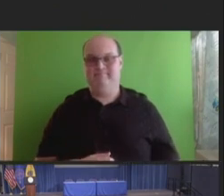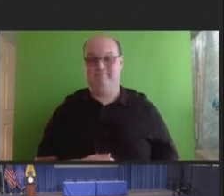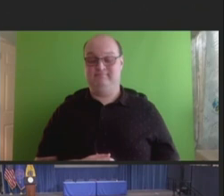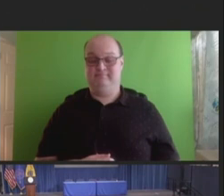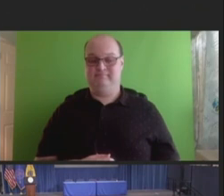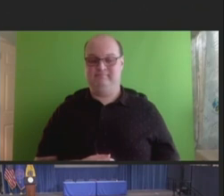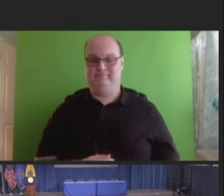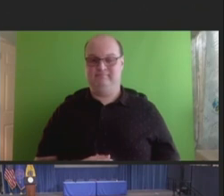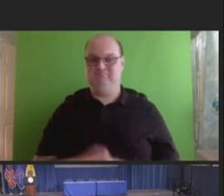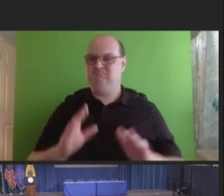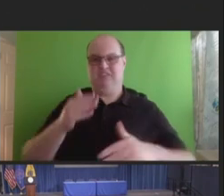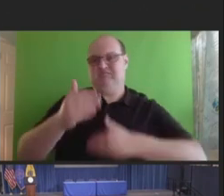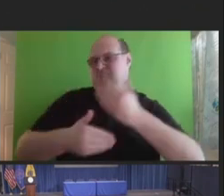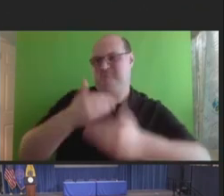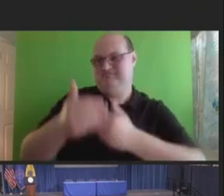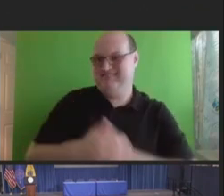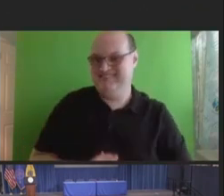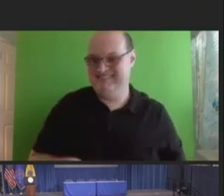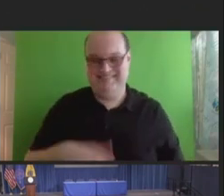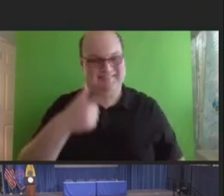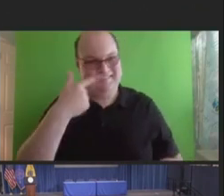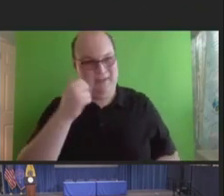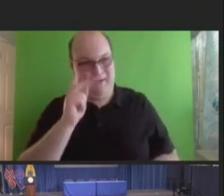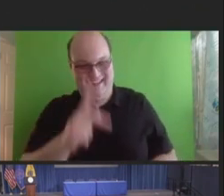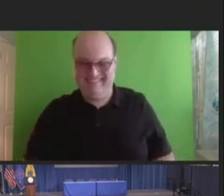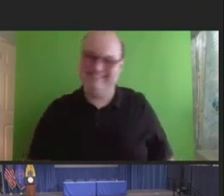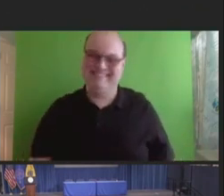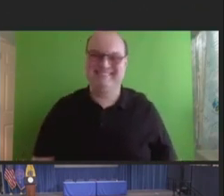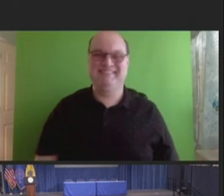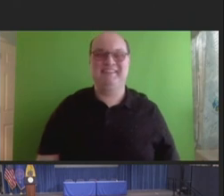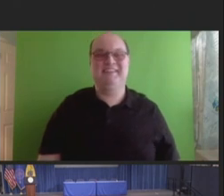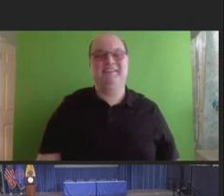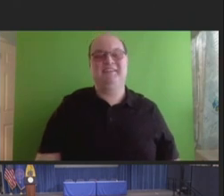Robert Schechter: Why don't I proceed with -- okay. Thank you, Ann. So, recommendation